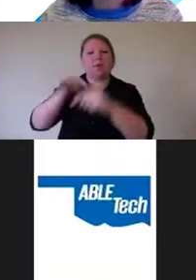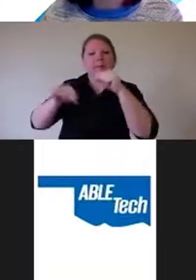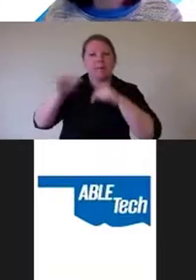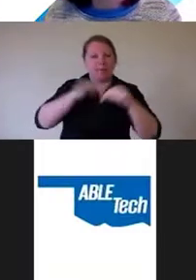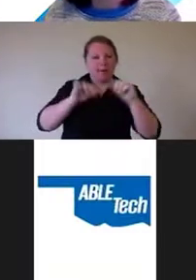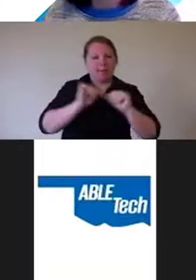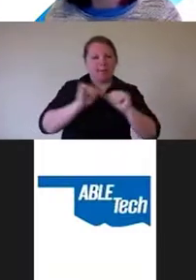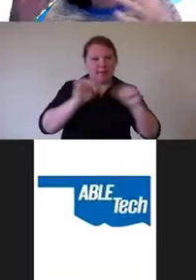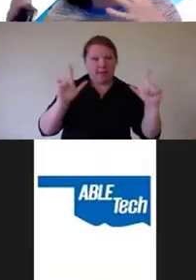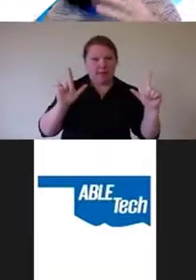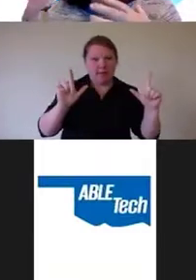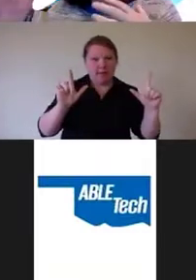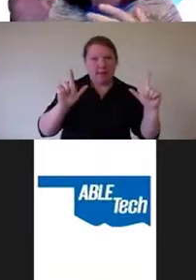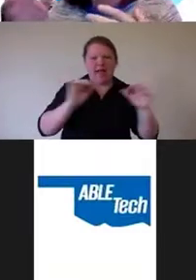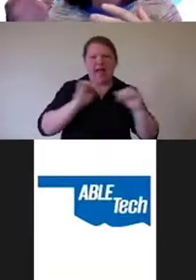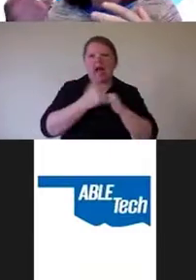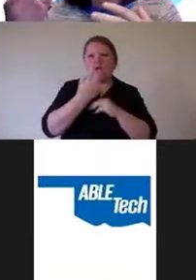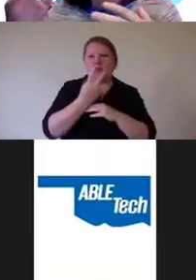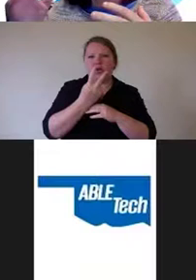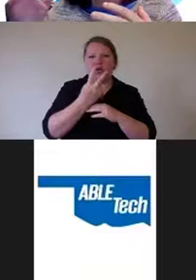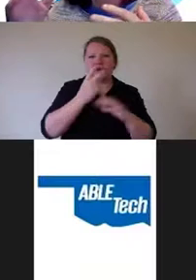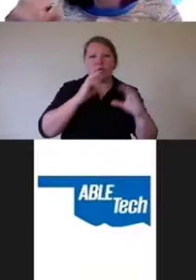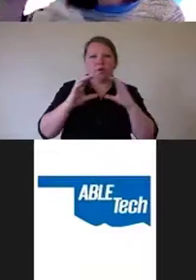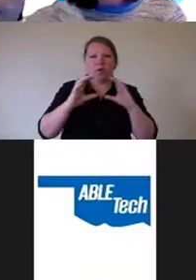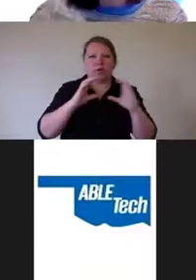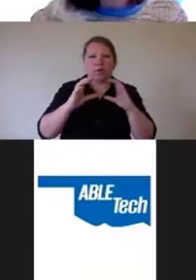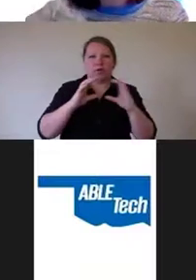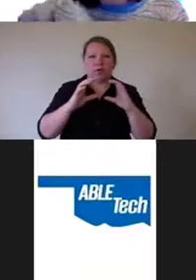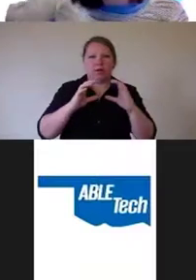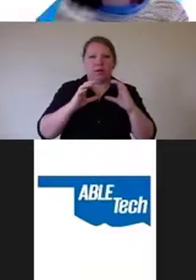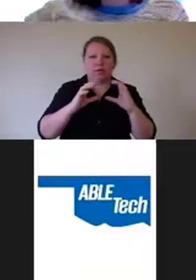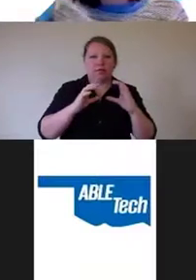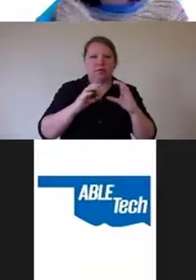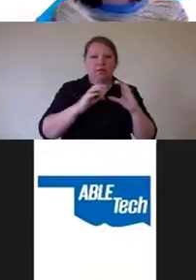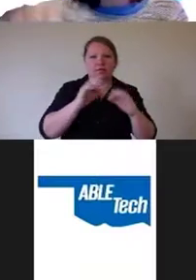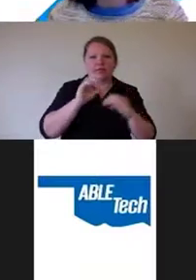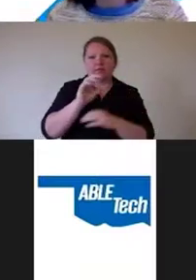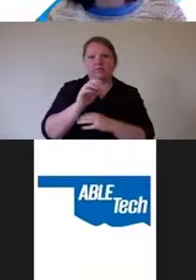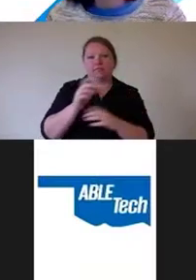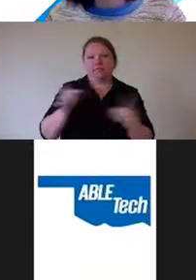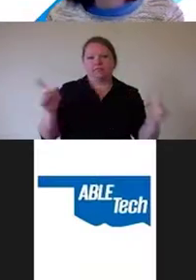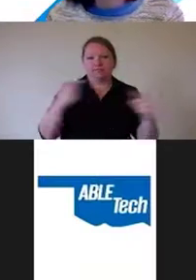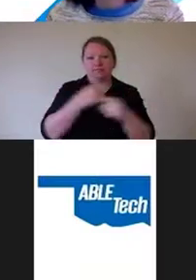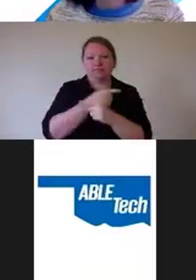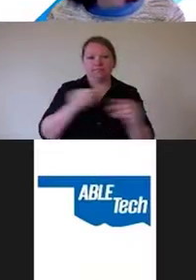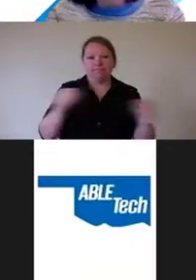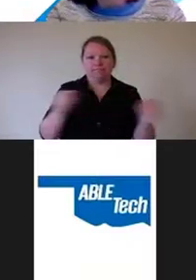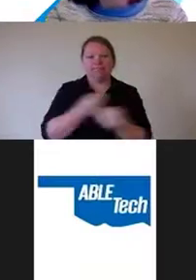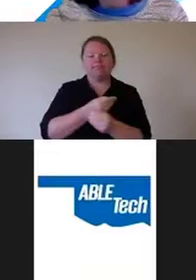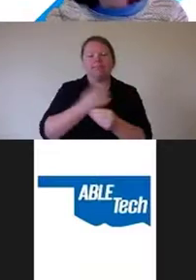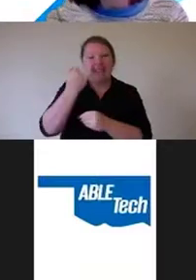to communicate between the destination and the overlay. If you know the identities of the servers that